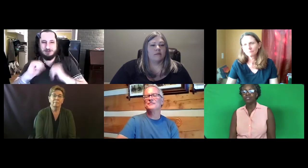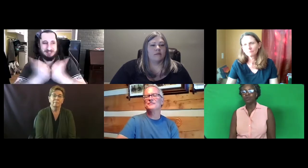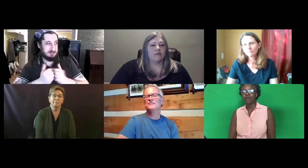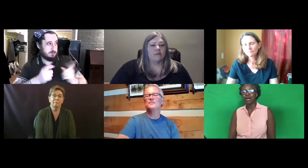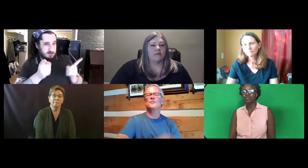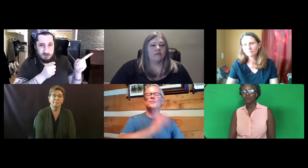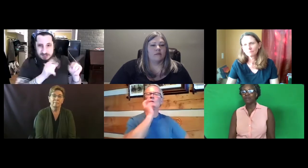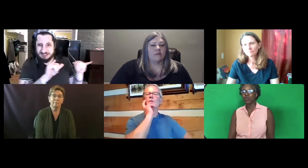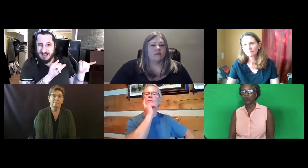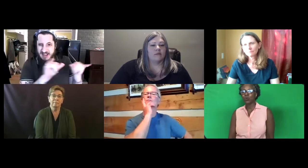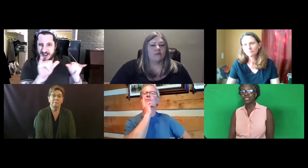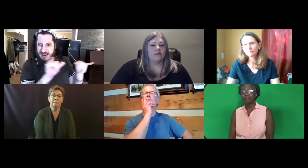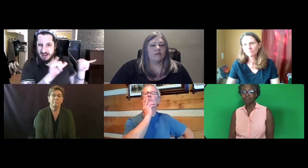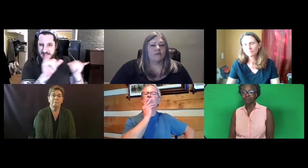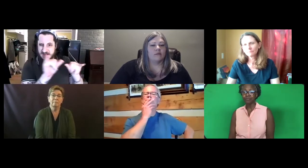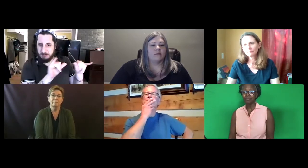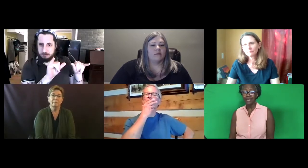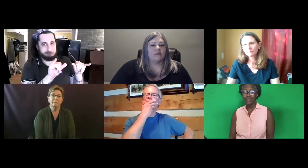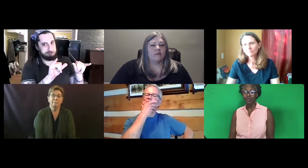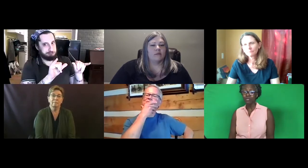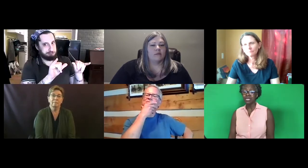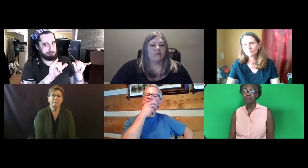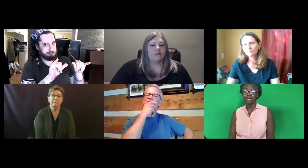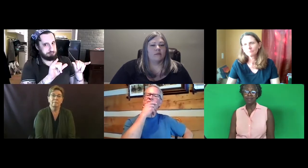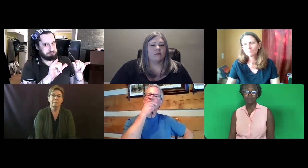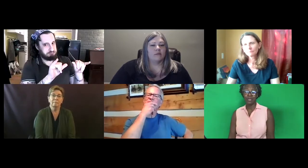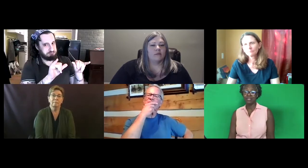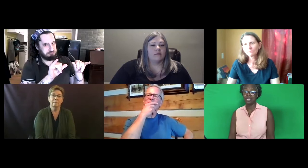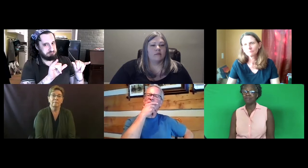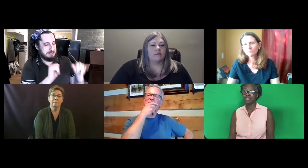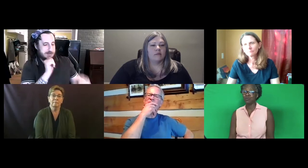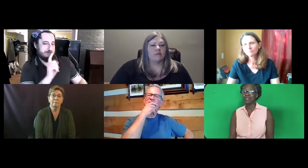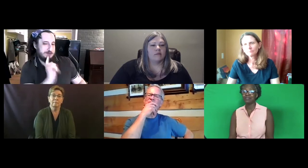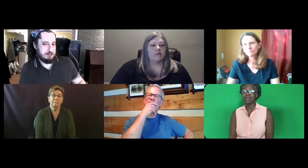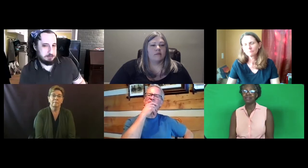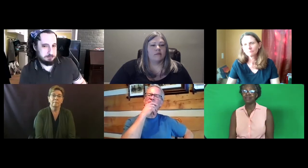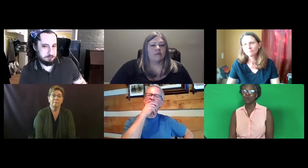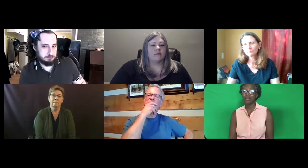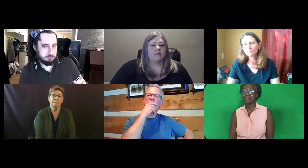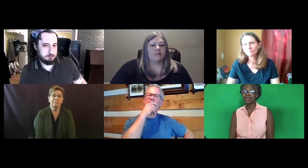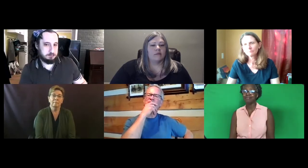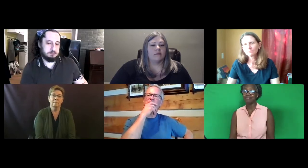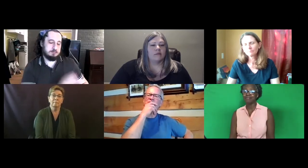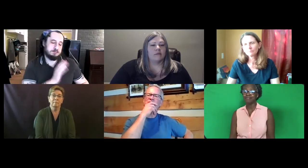So perhaps you have an old team and a new team, and the way that they evaluate is not quite the same.